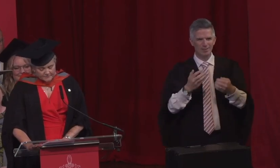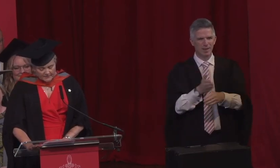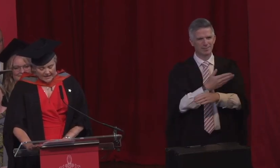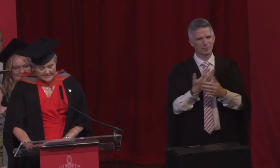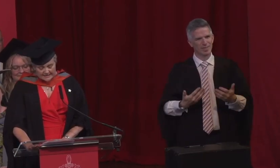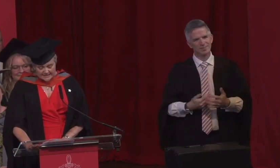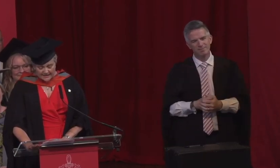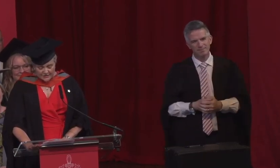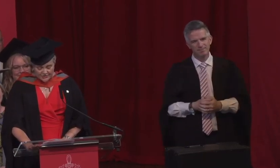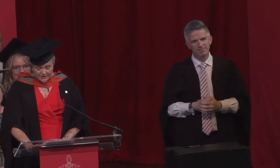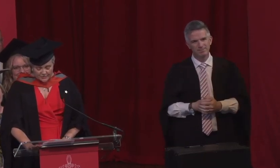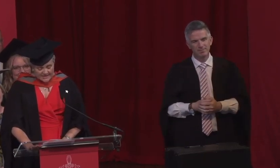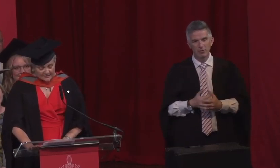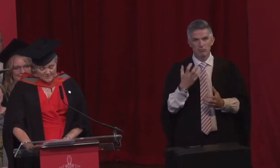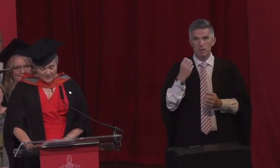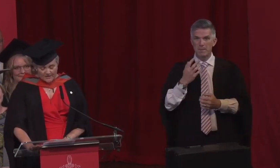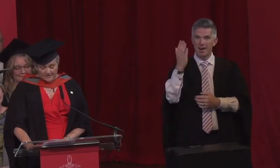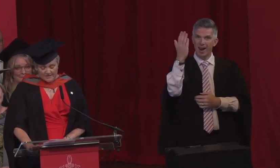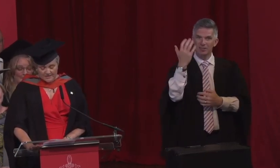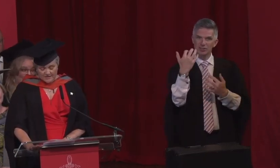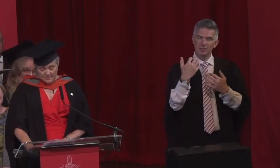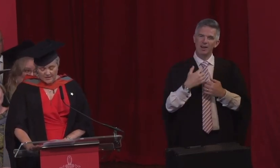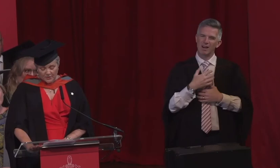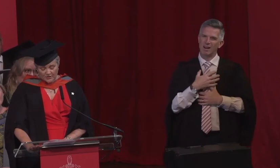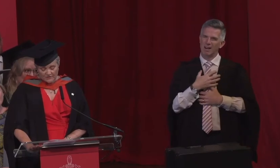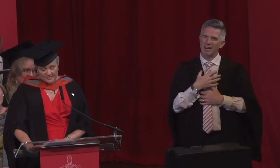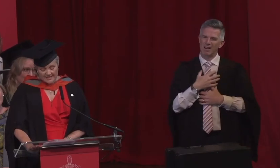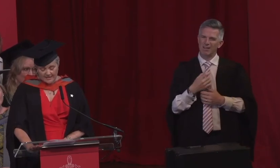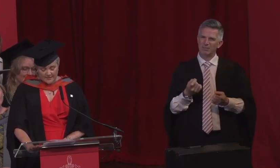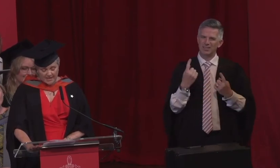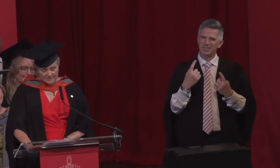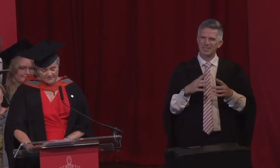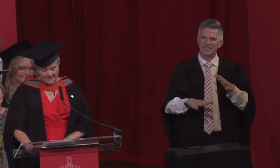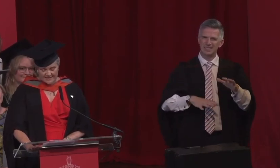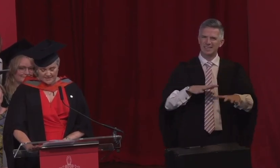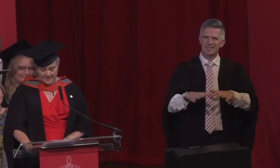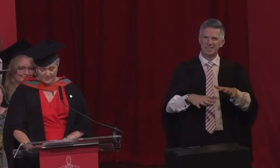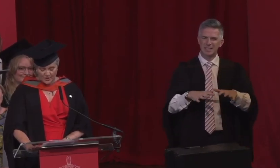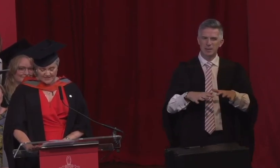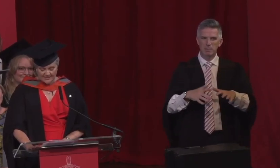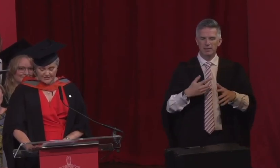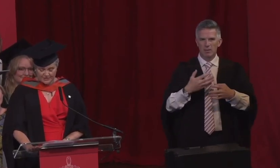I sat in lectures sometimes bewildered but a lot of the time captivated by what I'd heard,